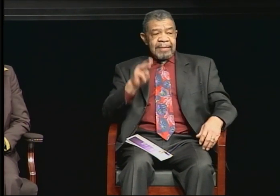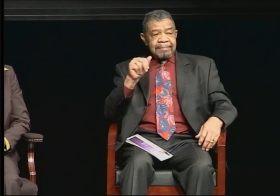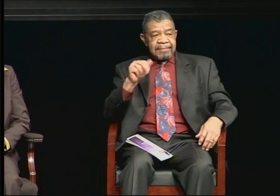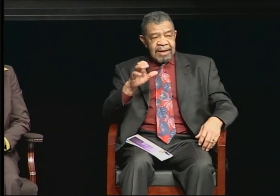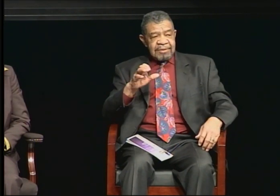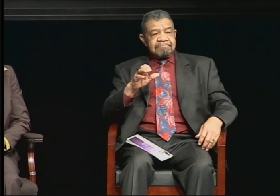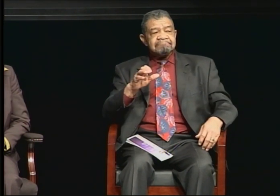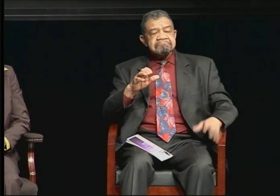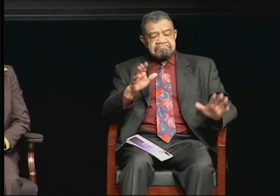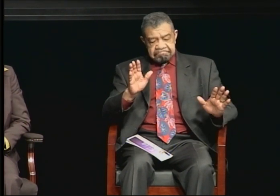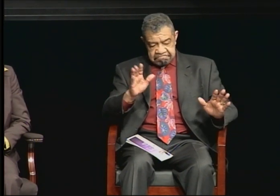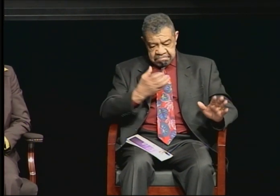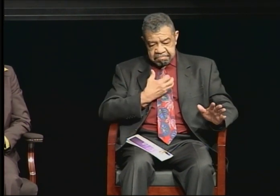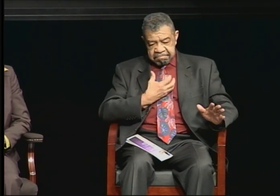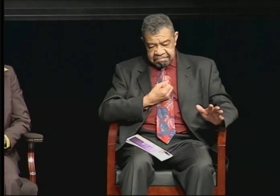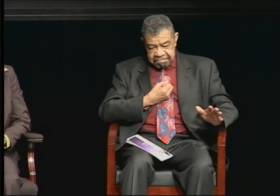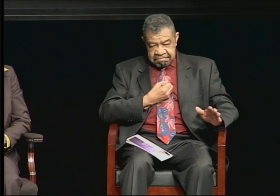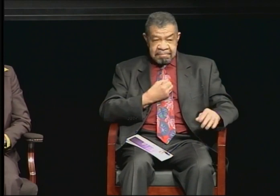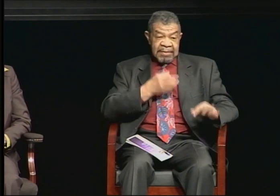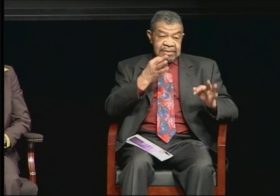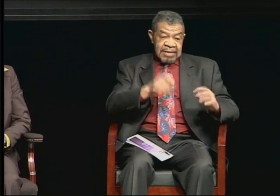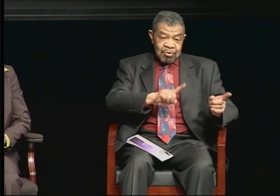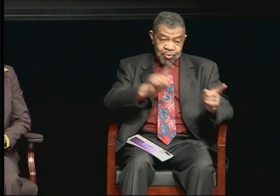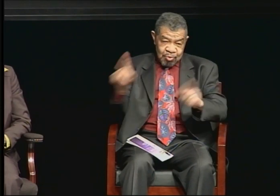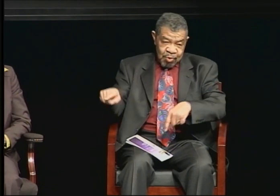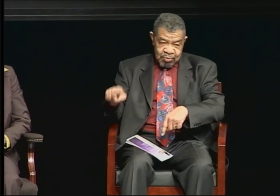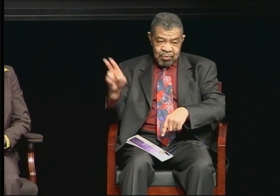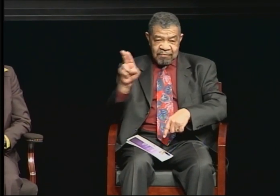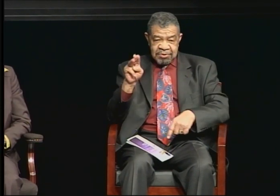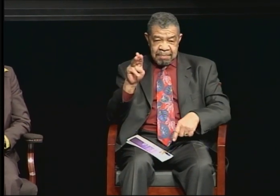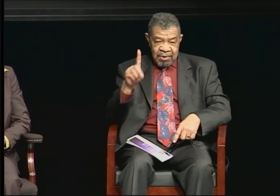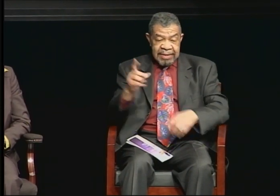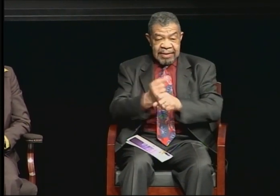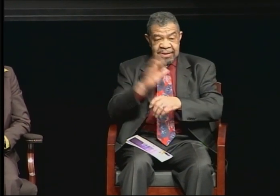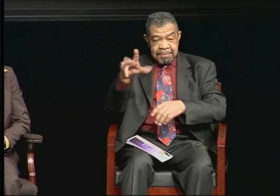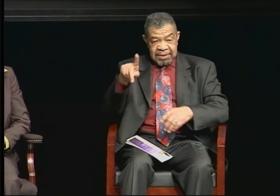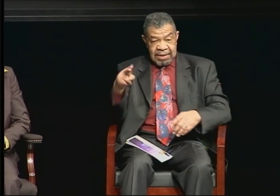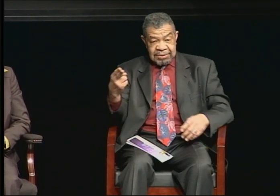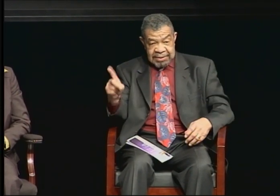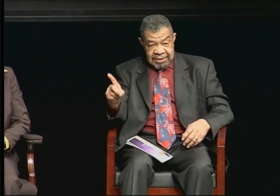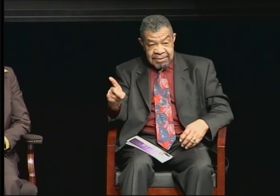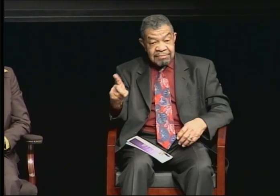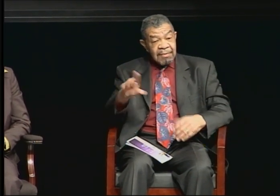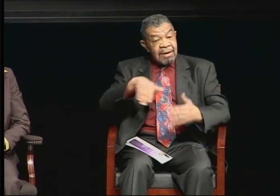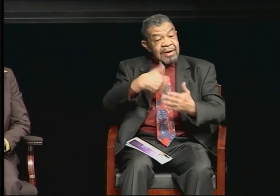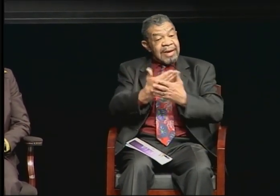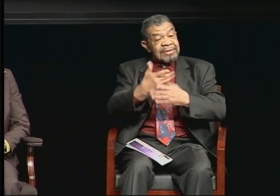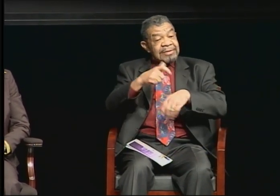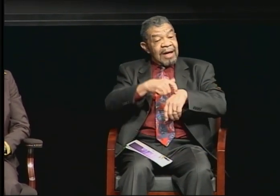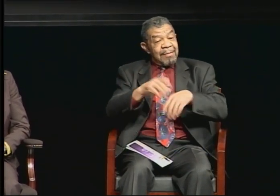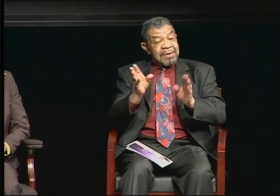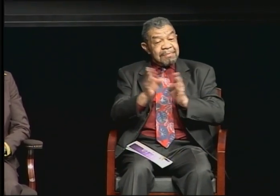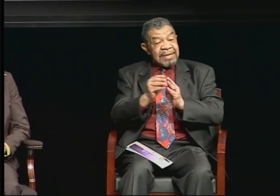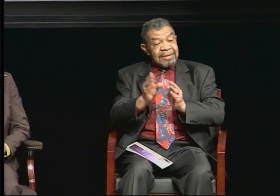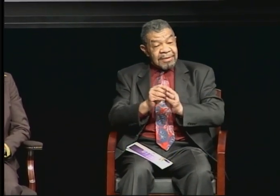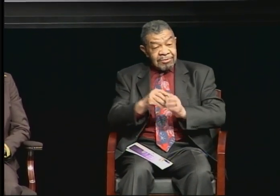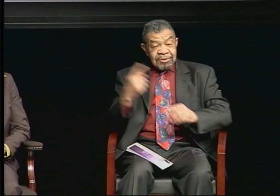so he decided to go to the University of Maryland and get his PhD at that time. So the next time at the meeting somebody asked him: Mr. Norwood do you have a PhD